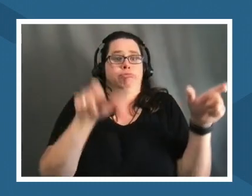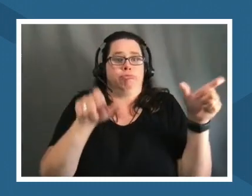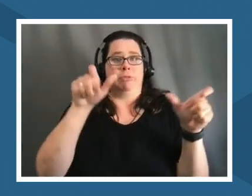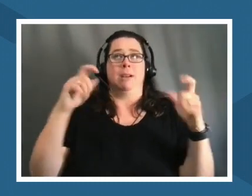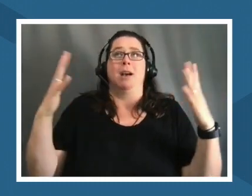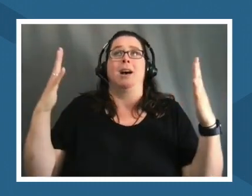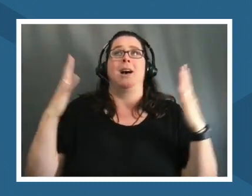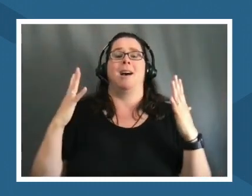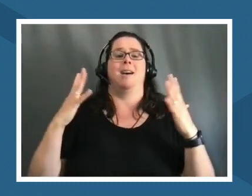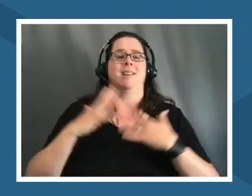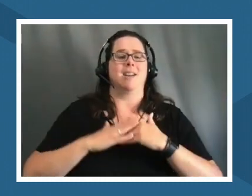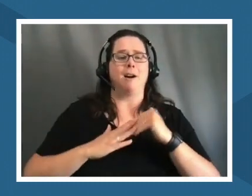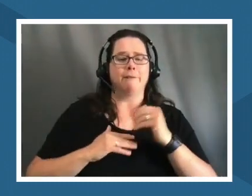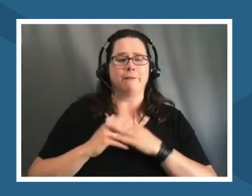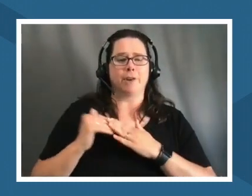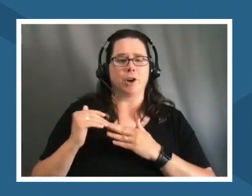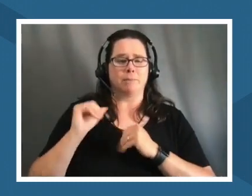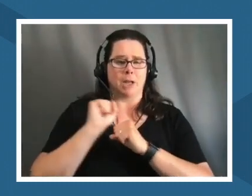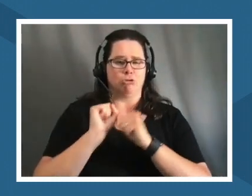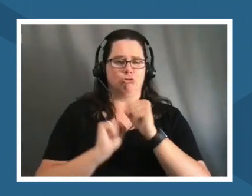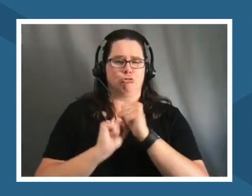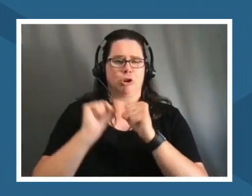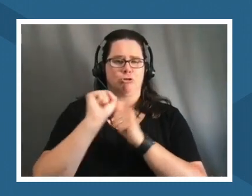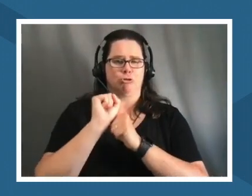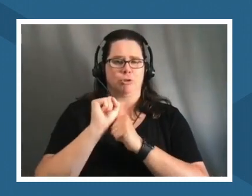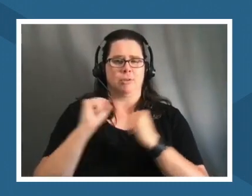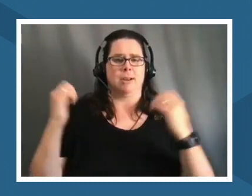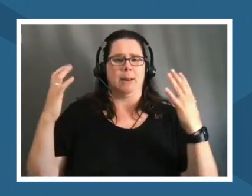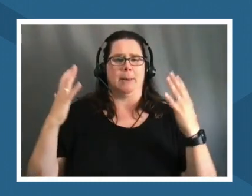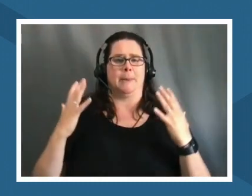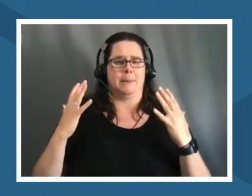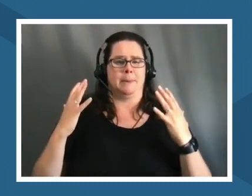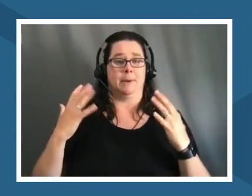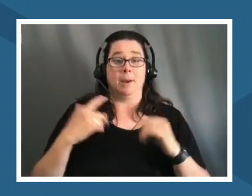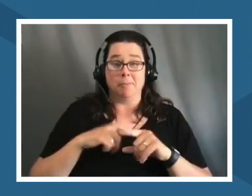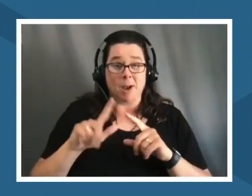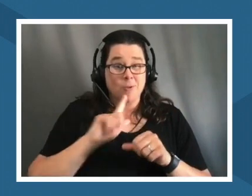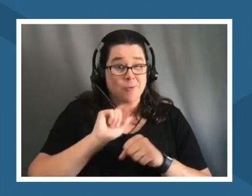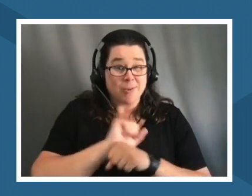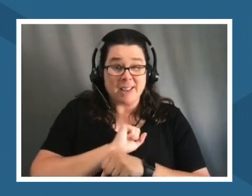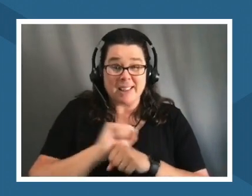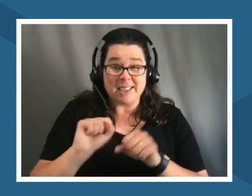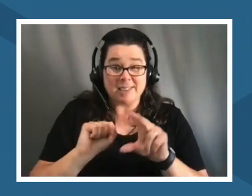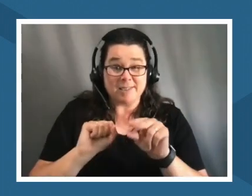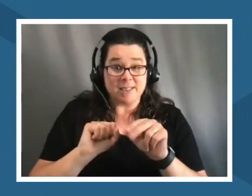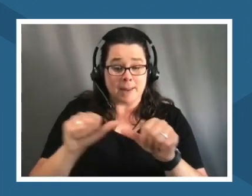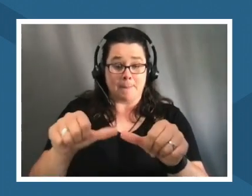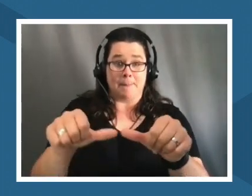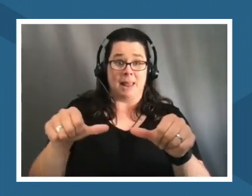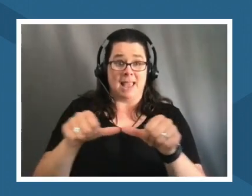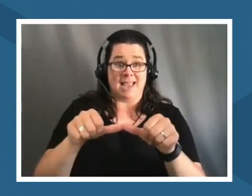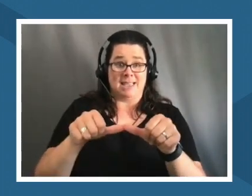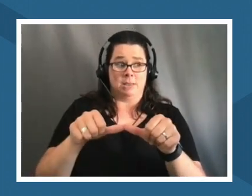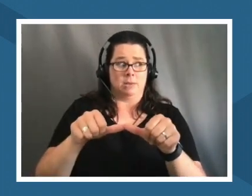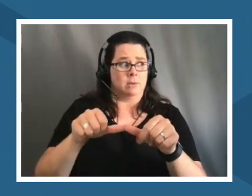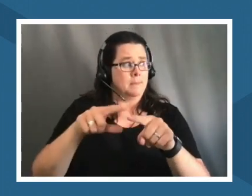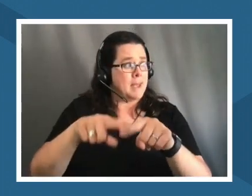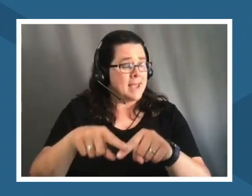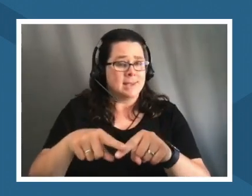by this new structure that they have created but really place-based education